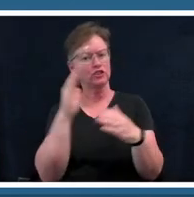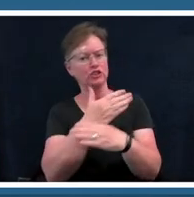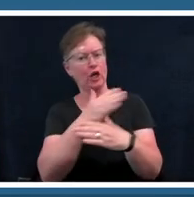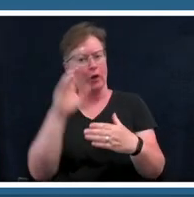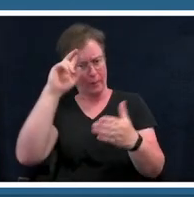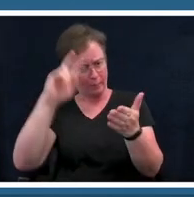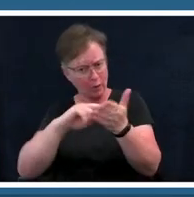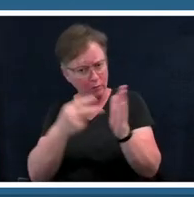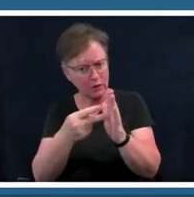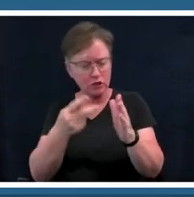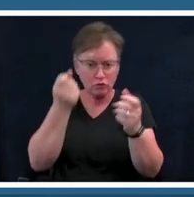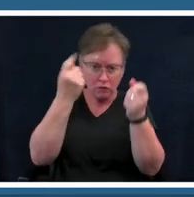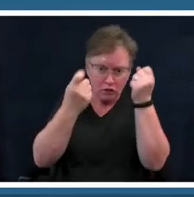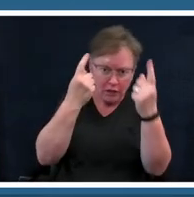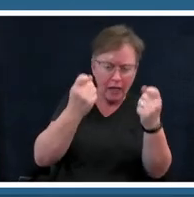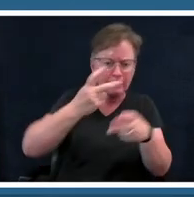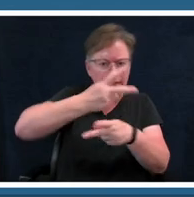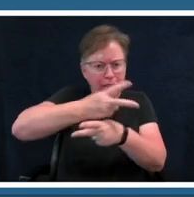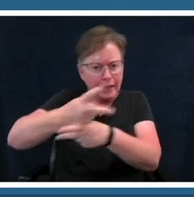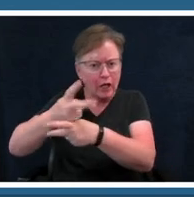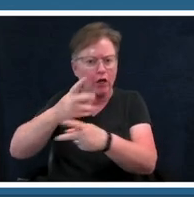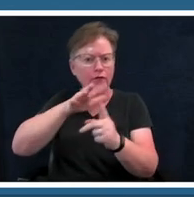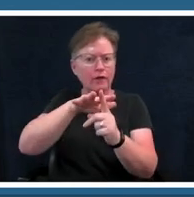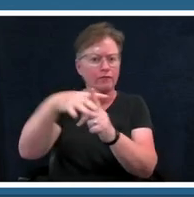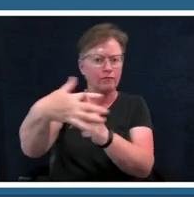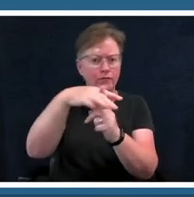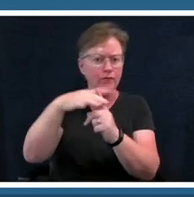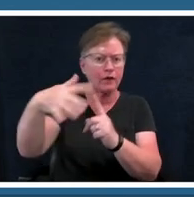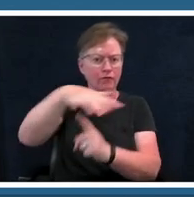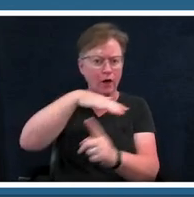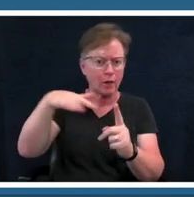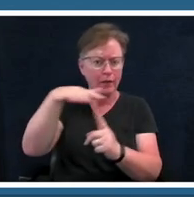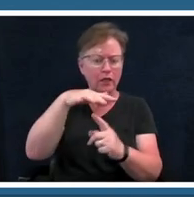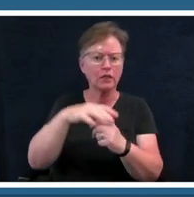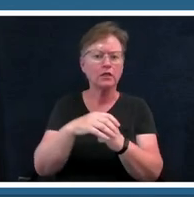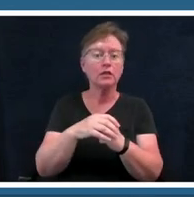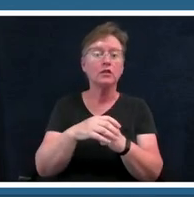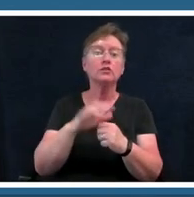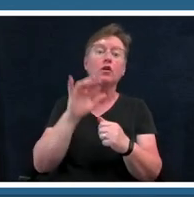um so her pieces here are taken directly